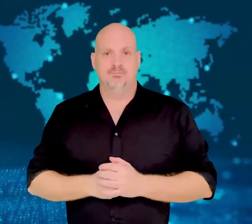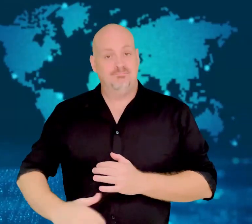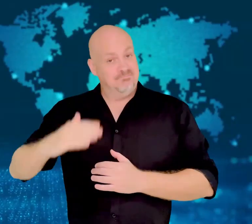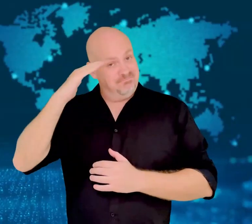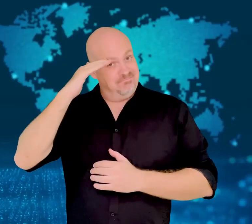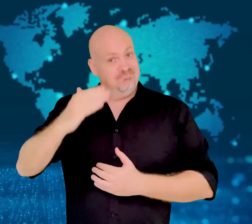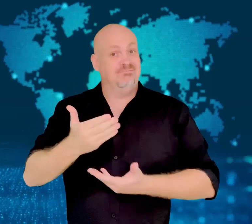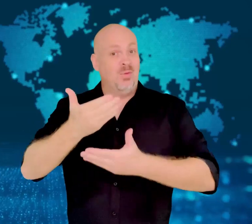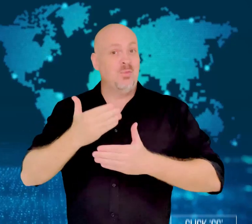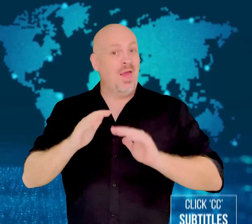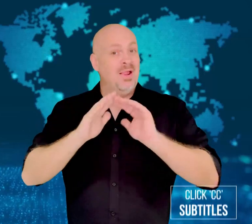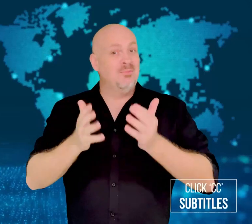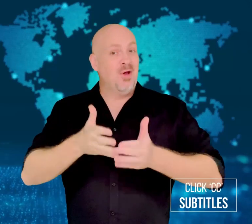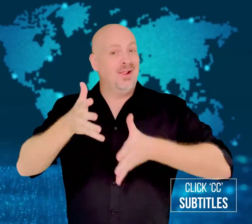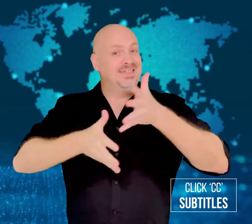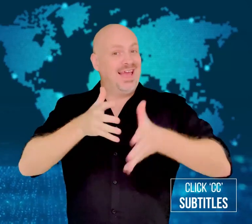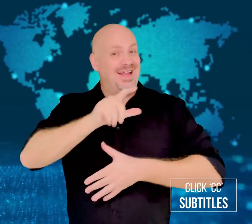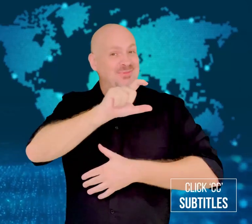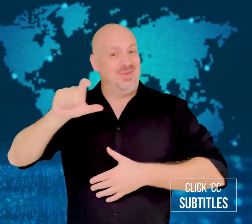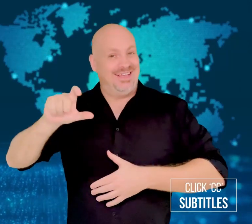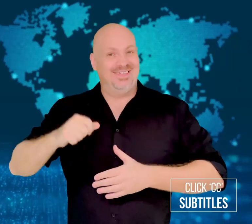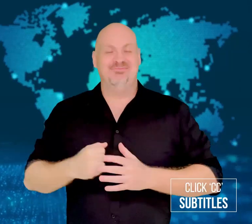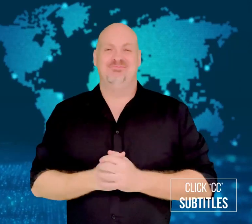Welcome to WorldSign Week!